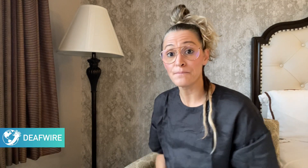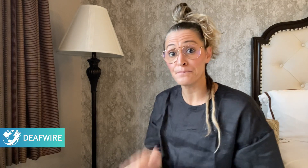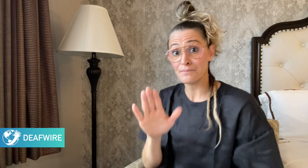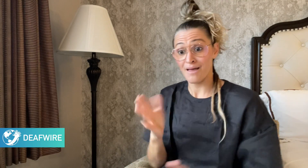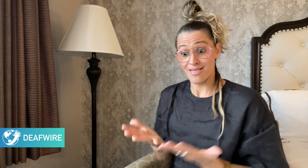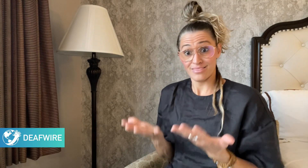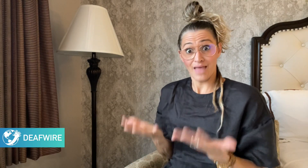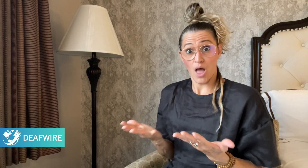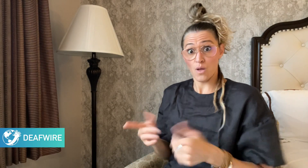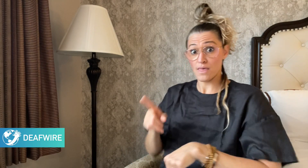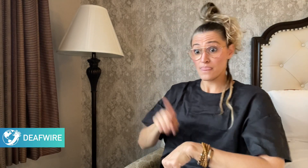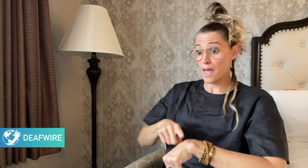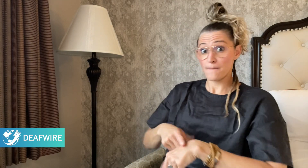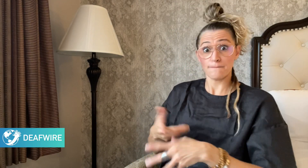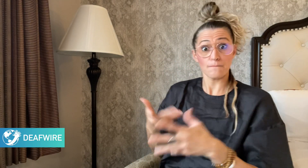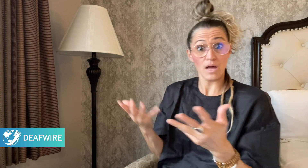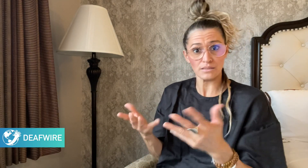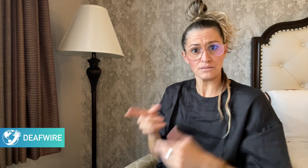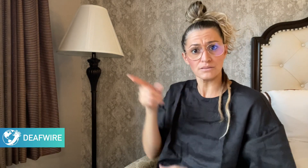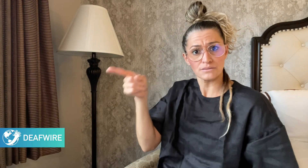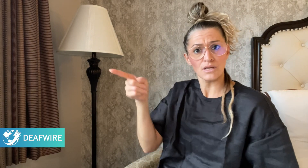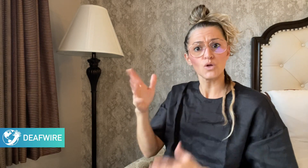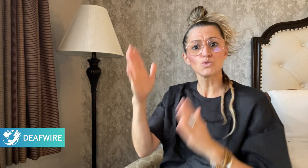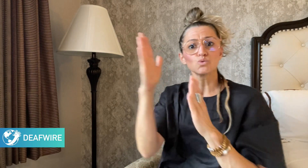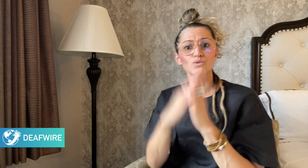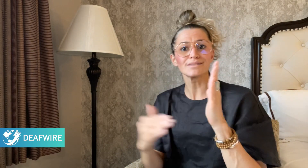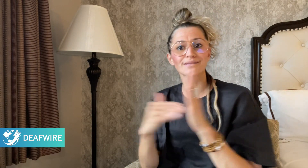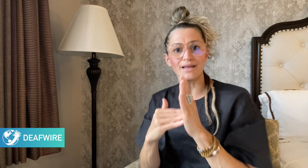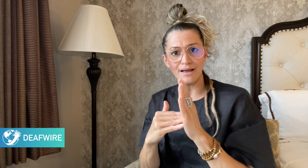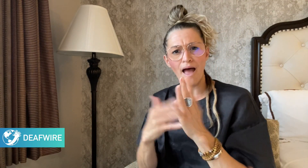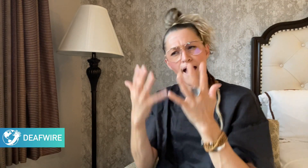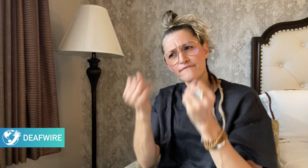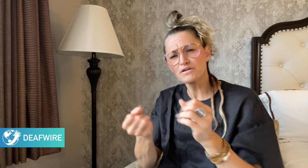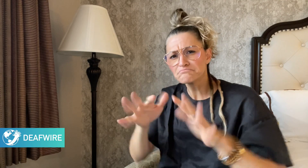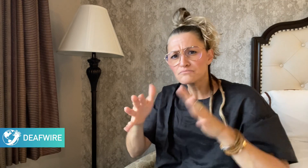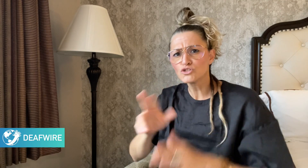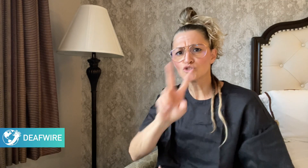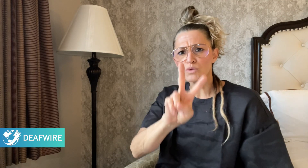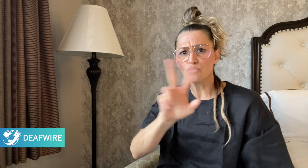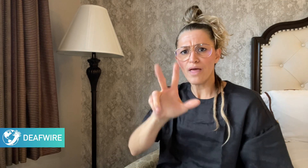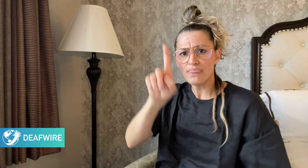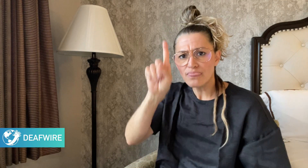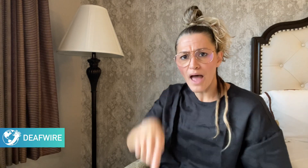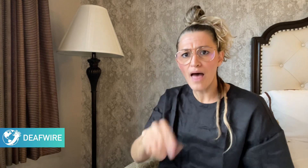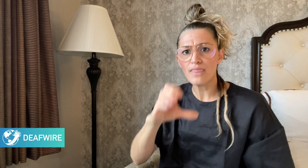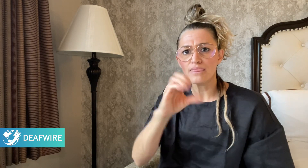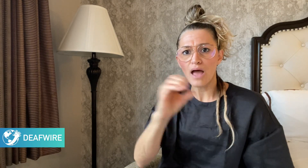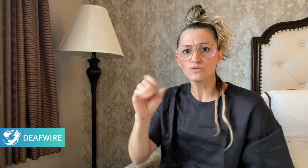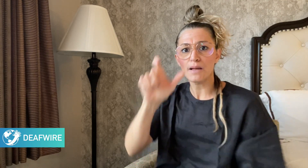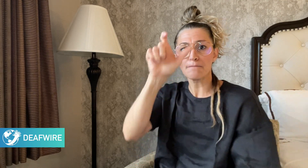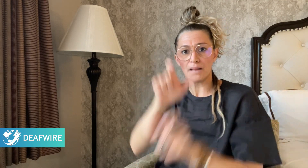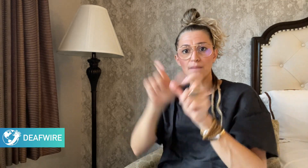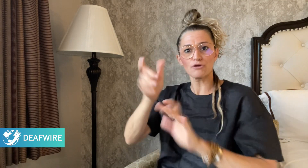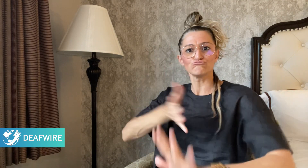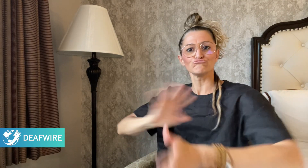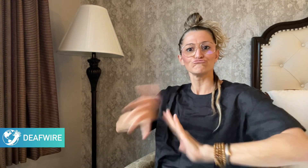At the moment in New Zealand around 23,000 people